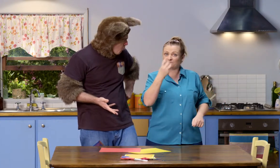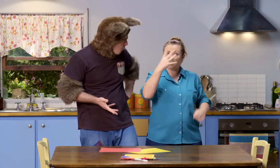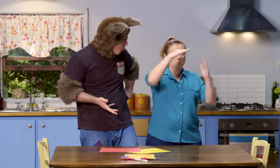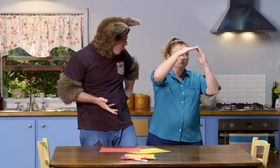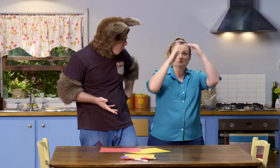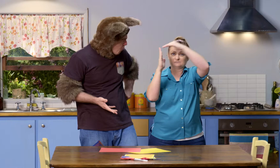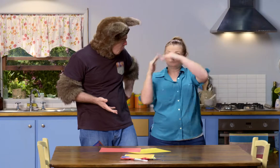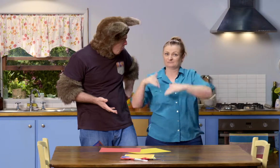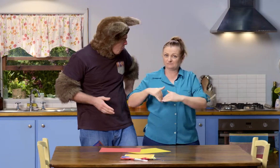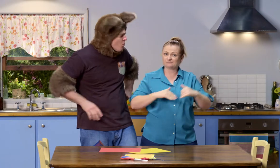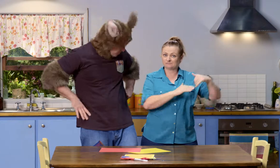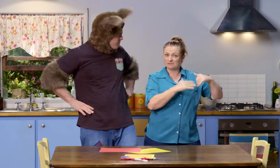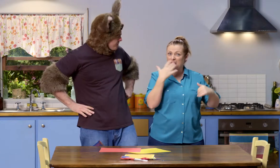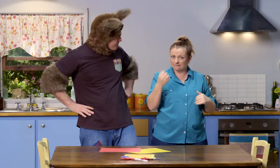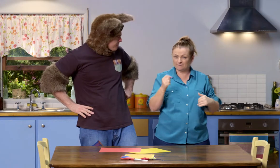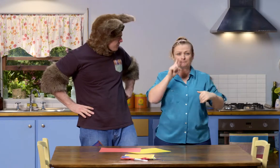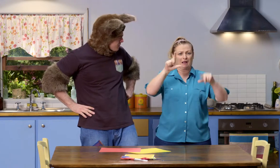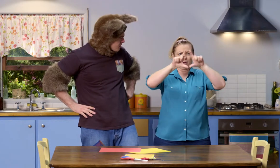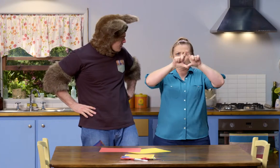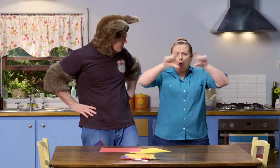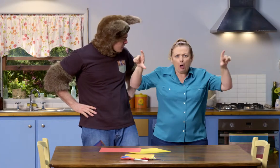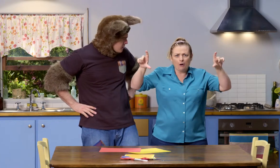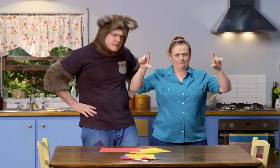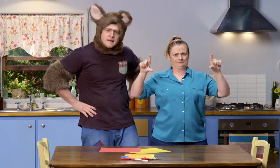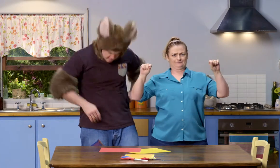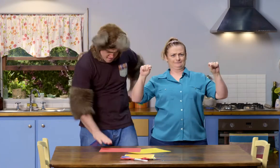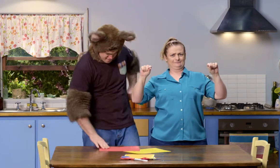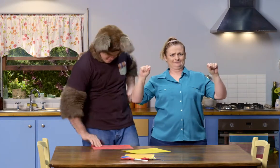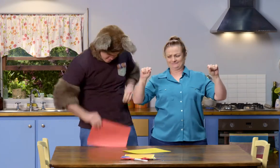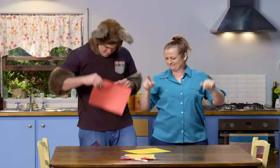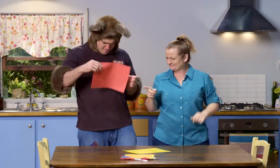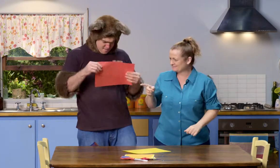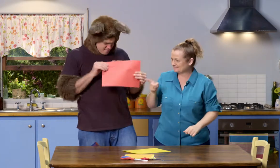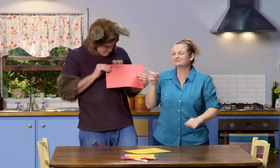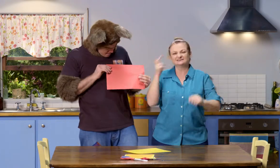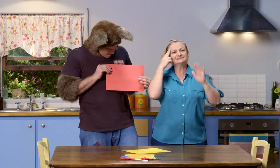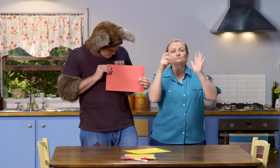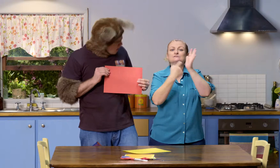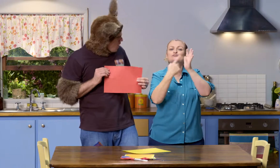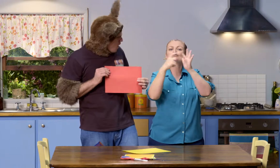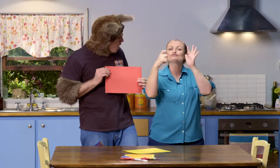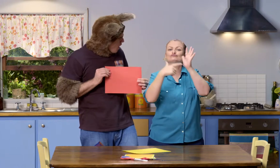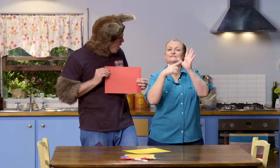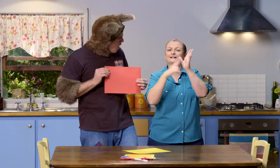It's got four corners, but it has two long sides. This is a rectangle.